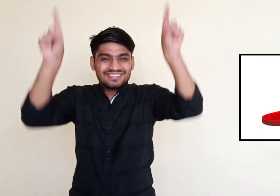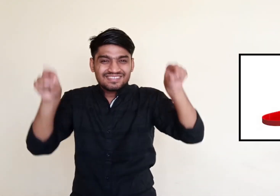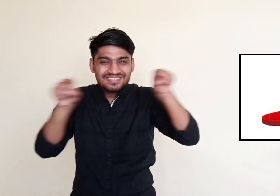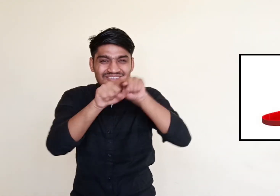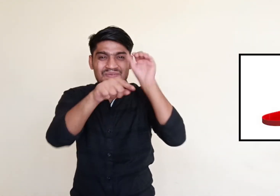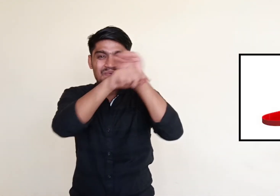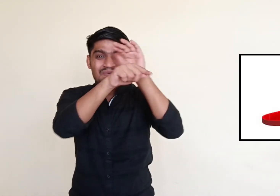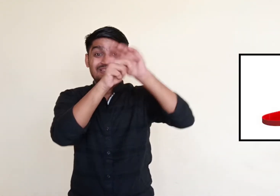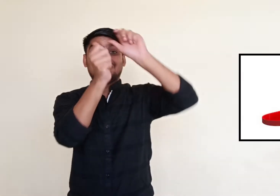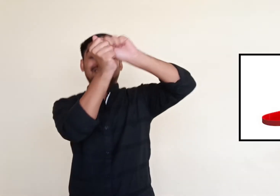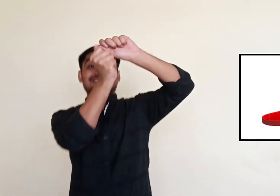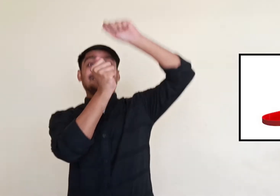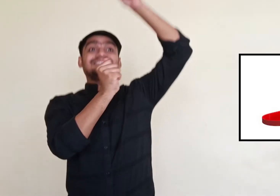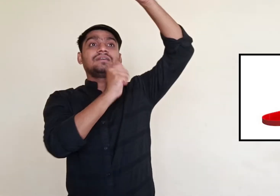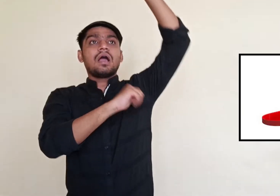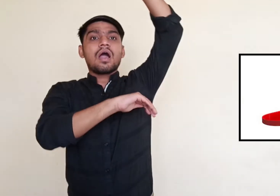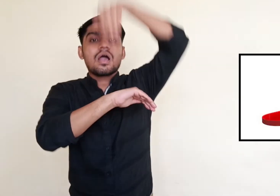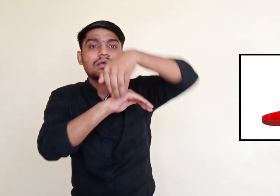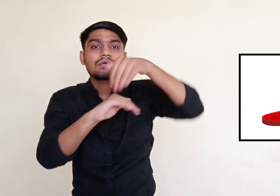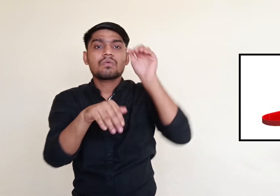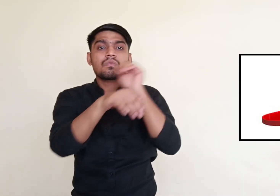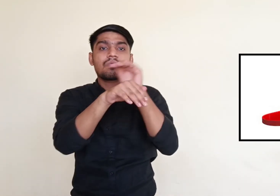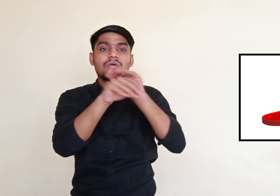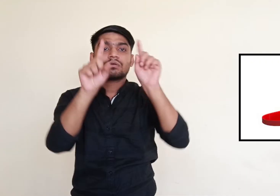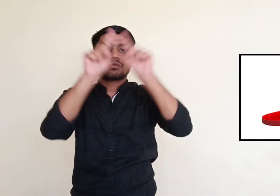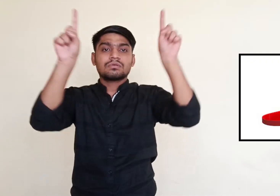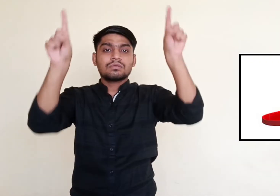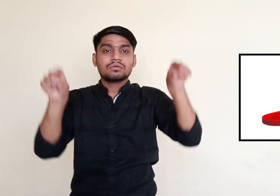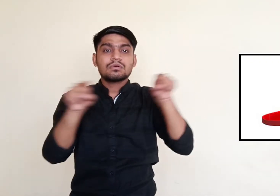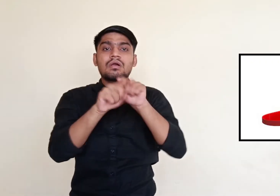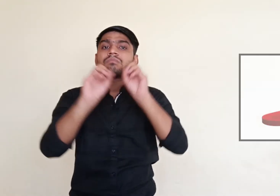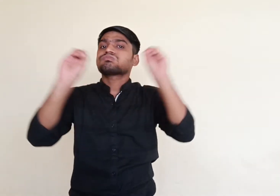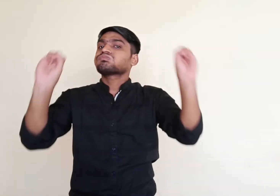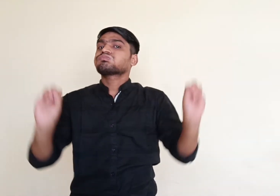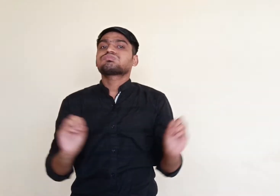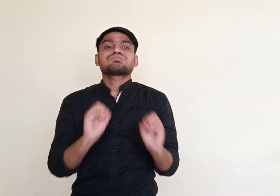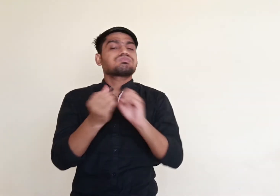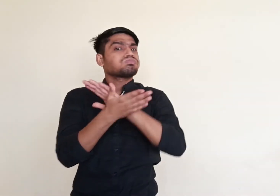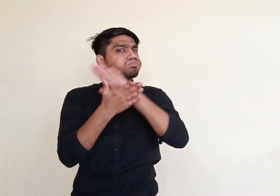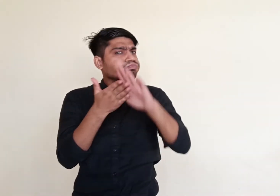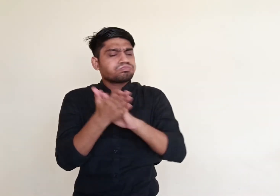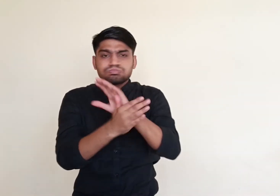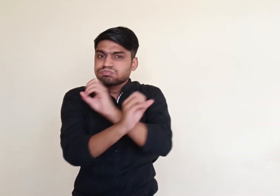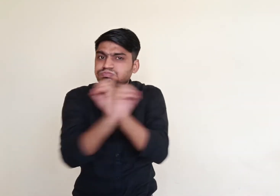He found no letters for him in the mailbox.